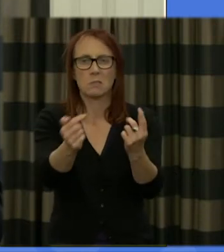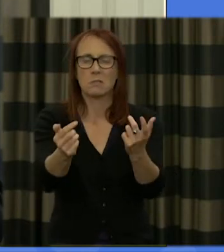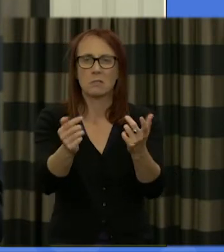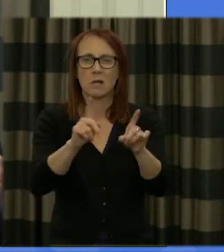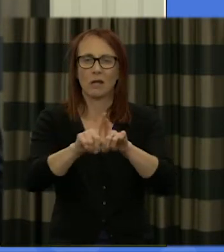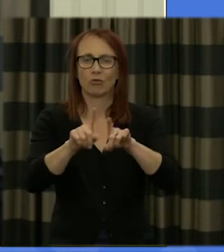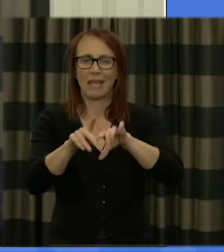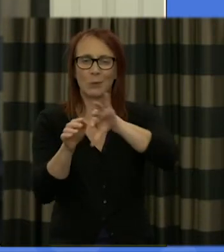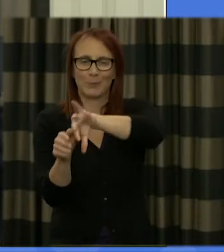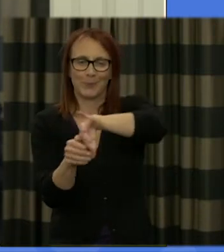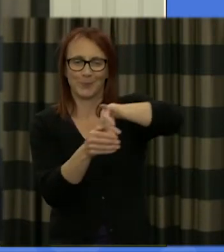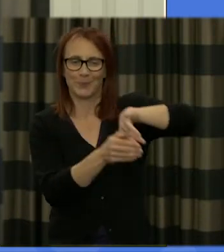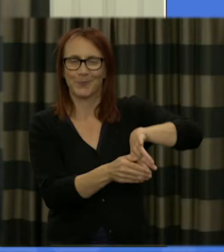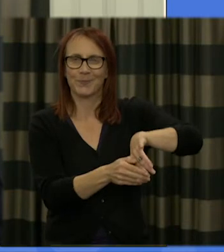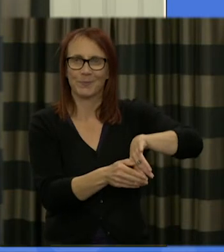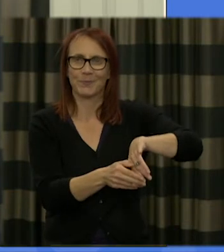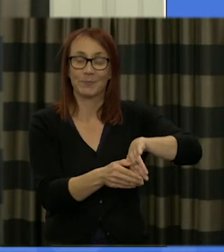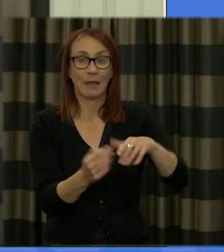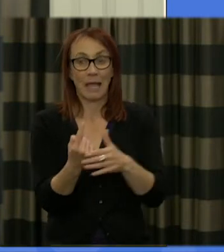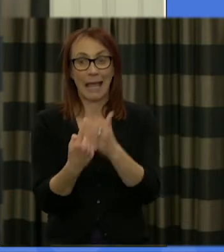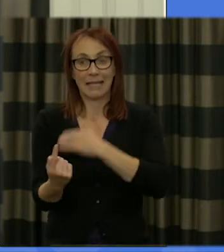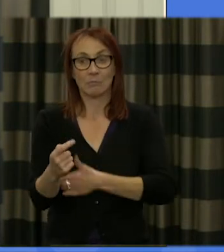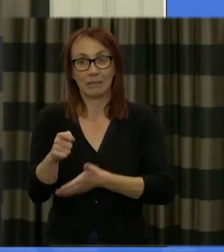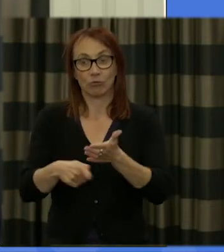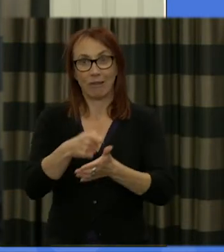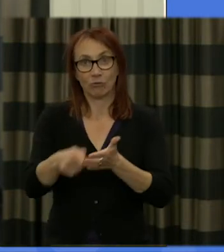politics so at the time of the independence referendum I was part of